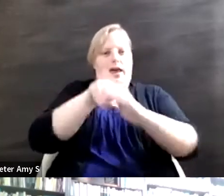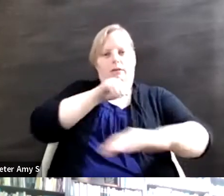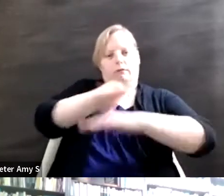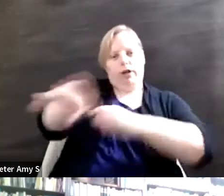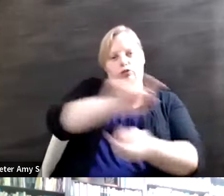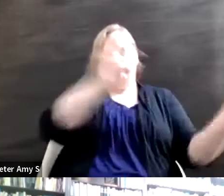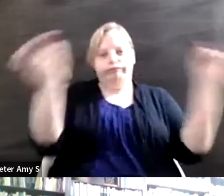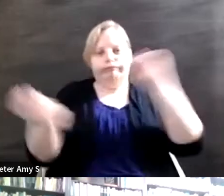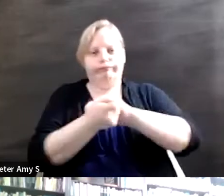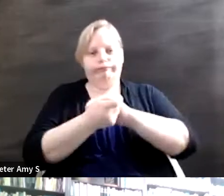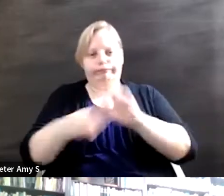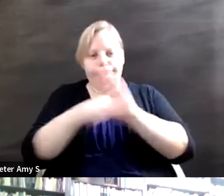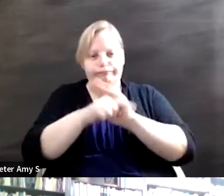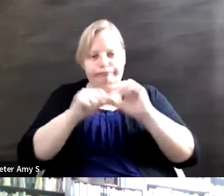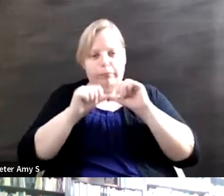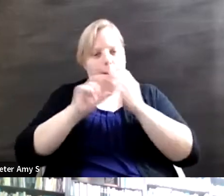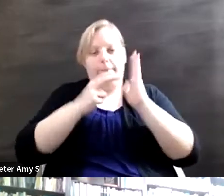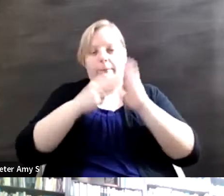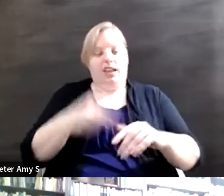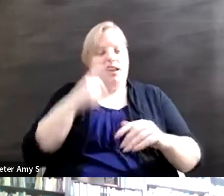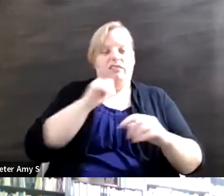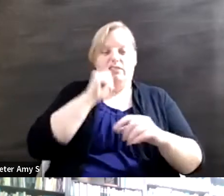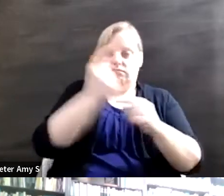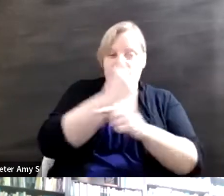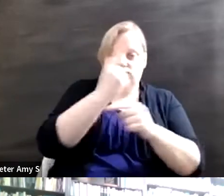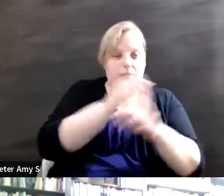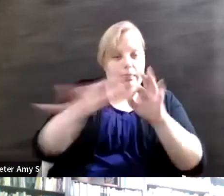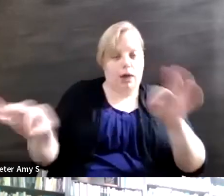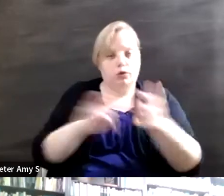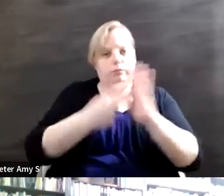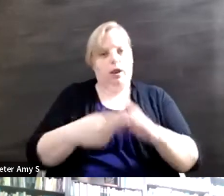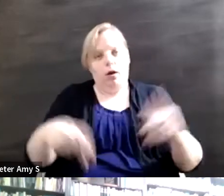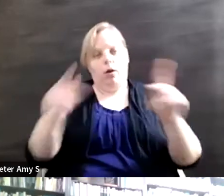It only continues to roll the snowball down the hill and so how do we how do we create a space